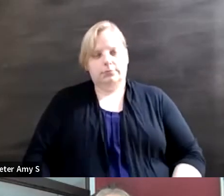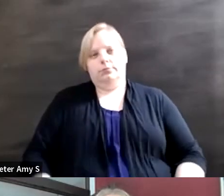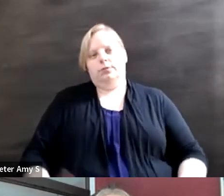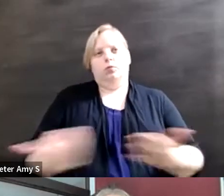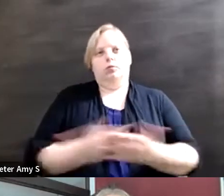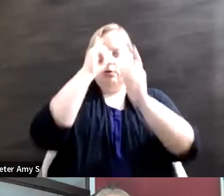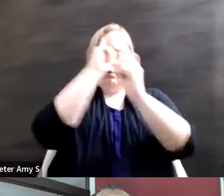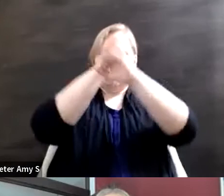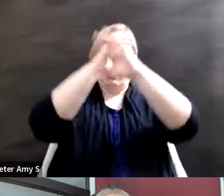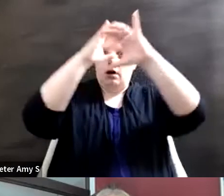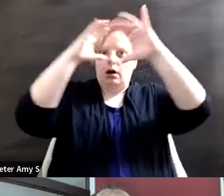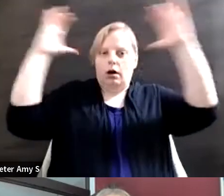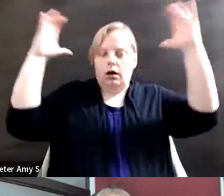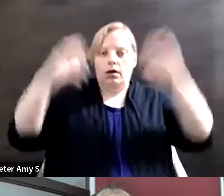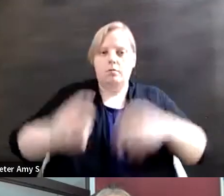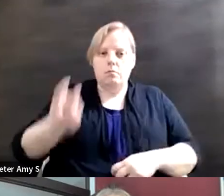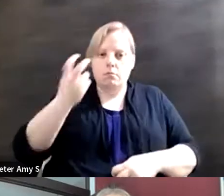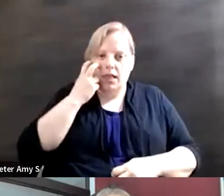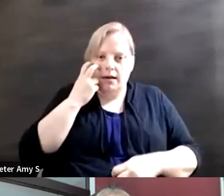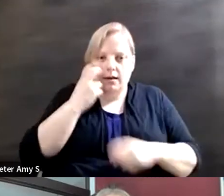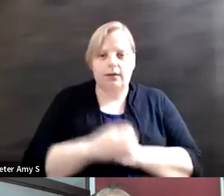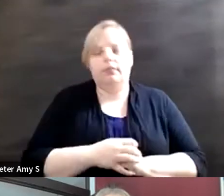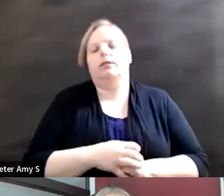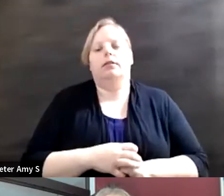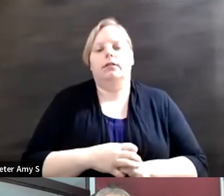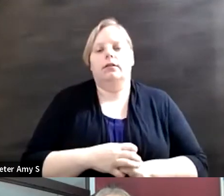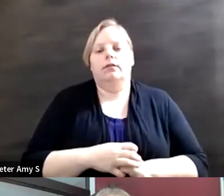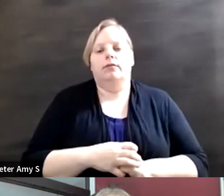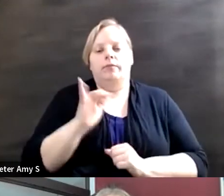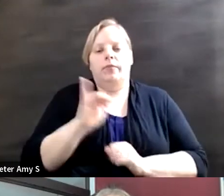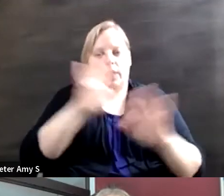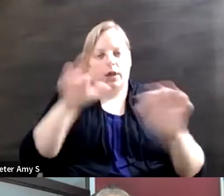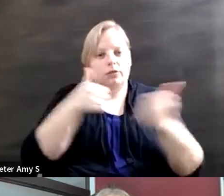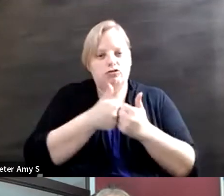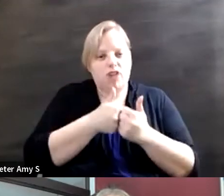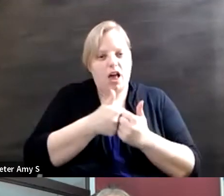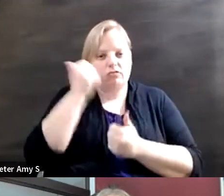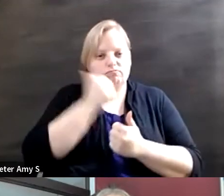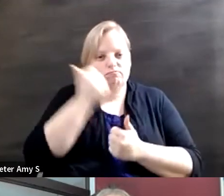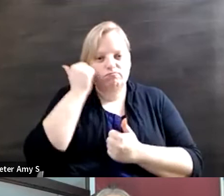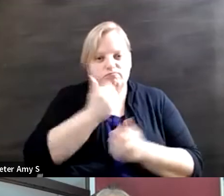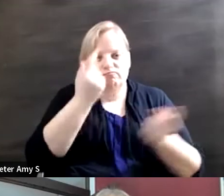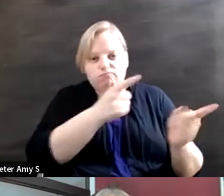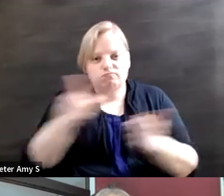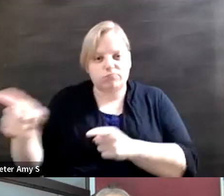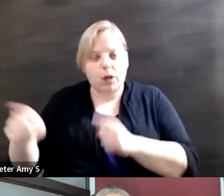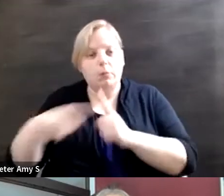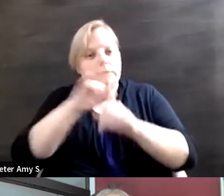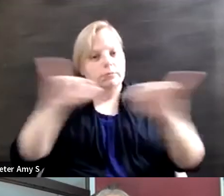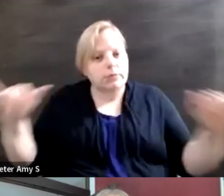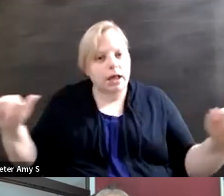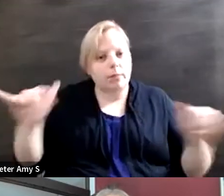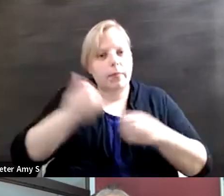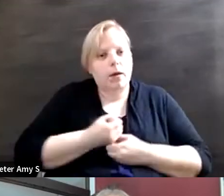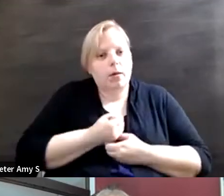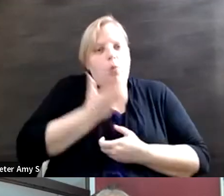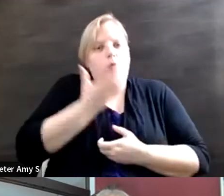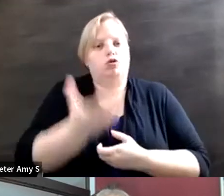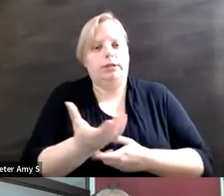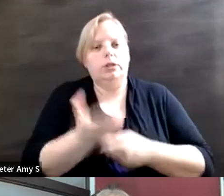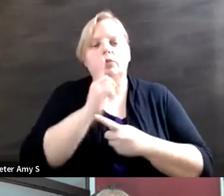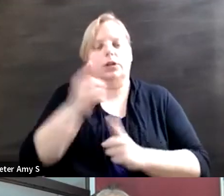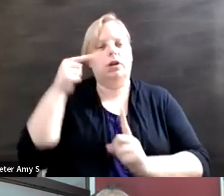and being blind, and the challenges but also the poetry know of accounting on how